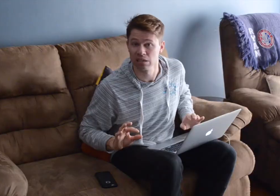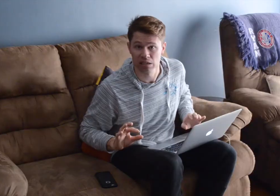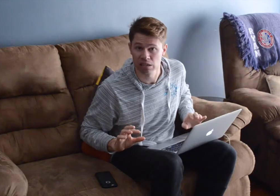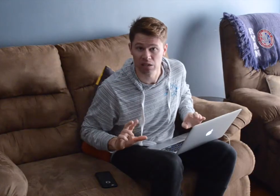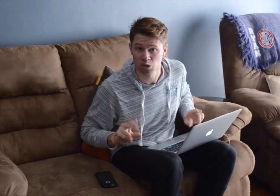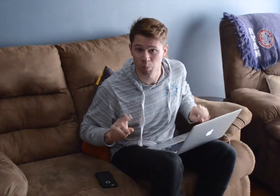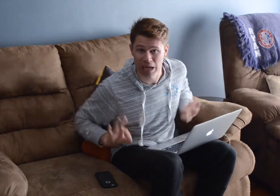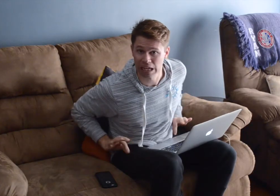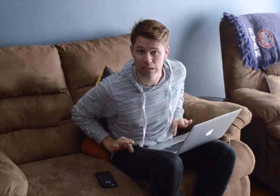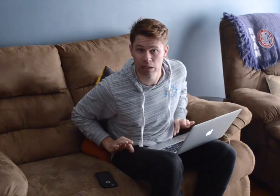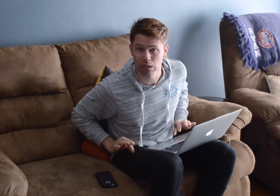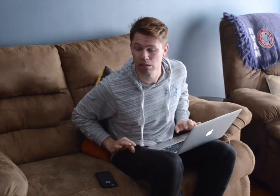NO PANTS